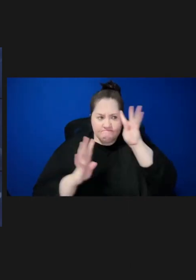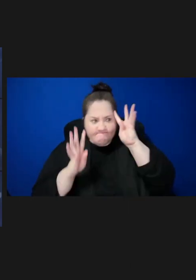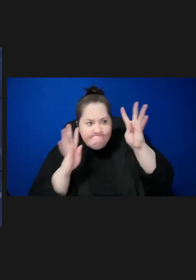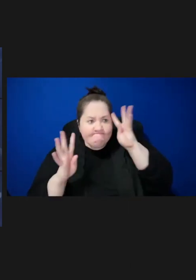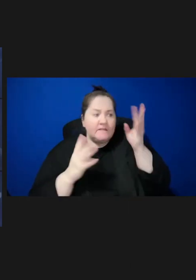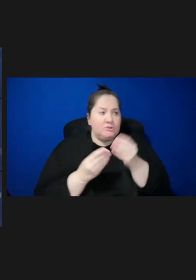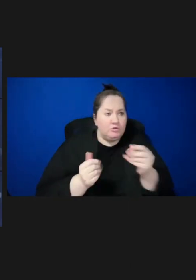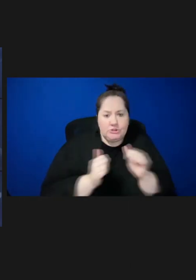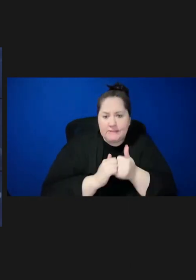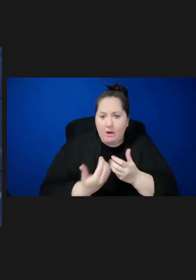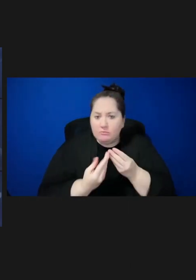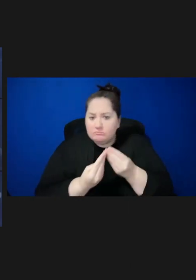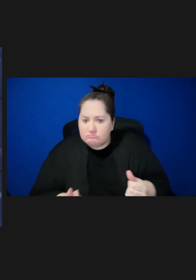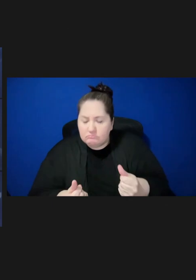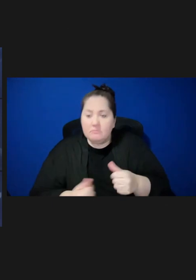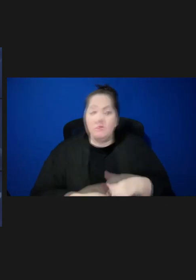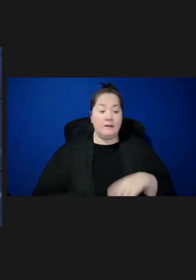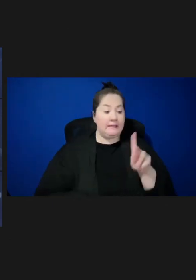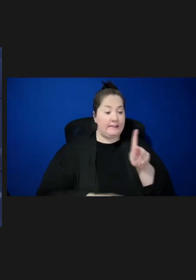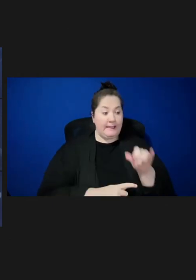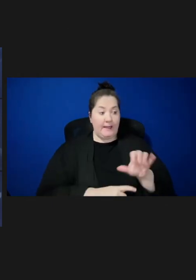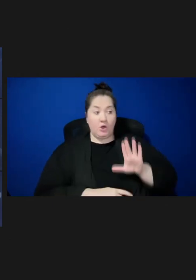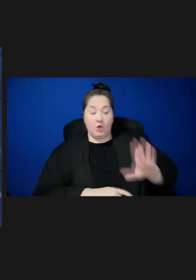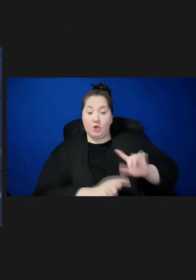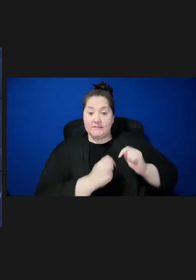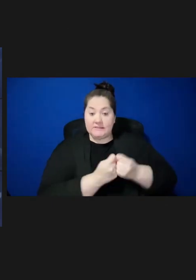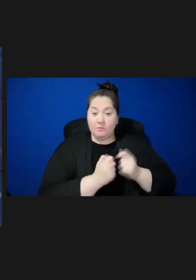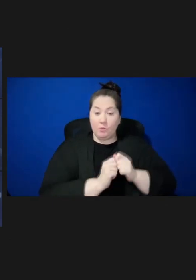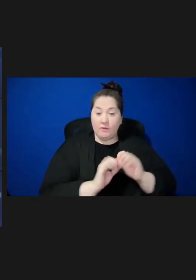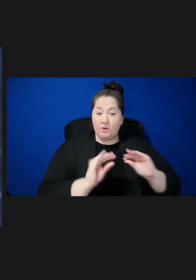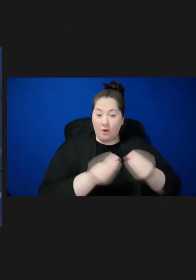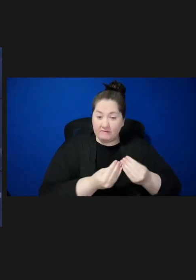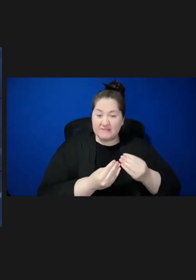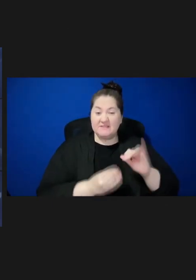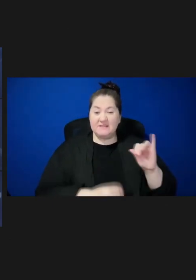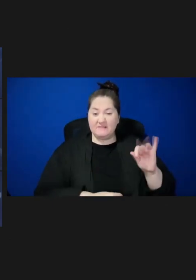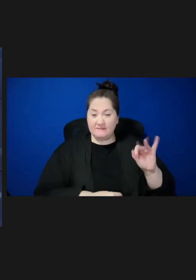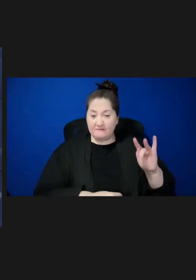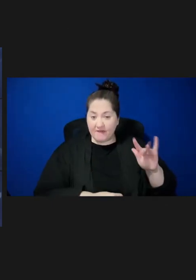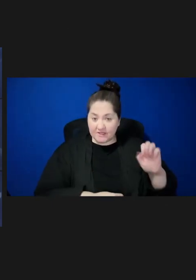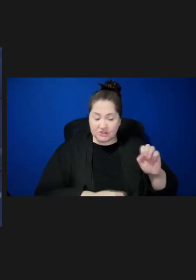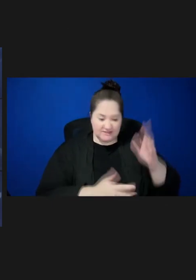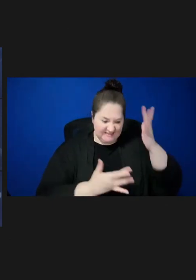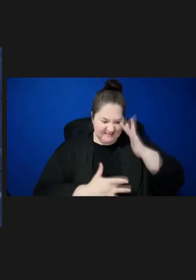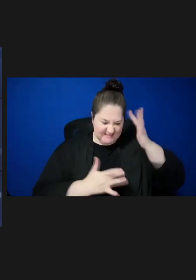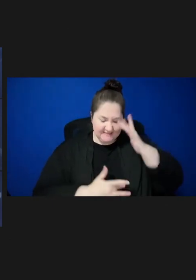Kaye and her team in the Office of Infectious Disease and HIV/AIDS Policy show unwavering